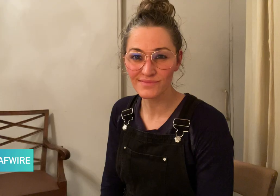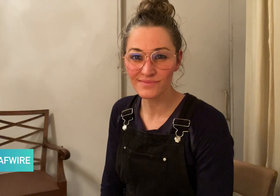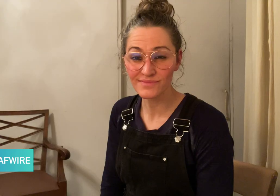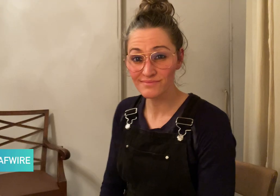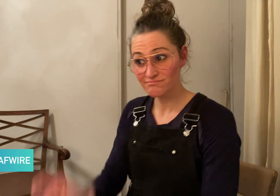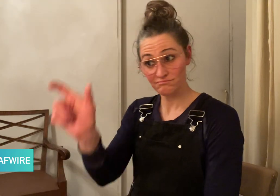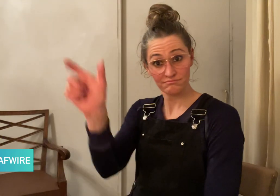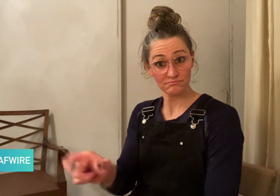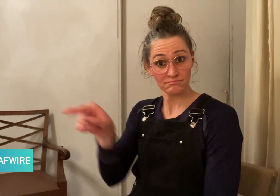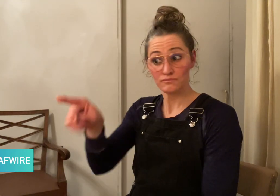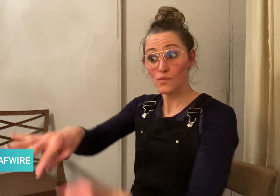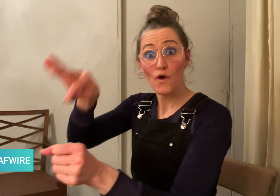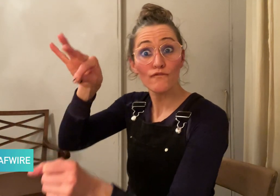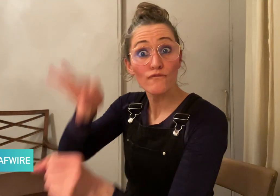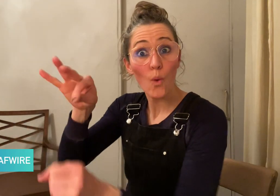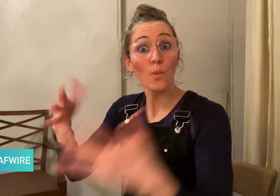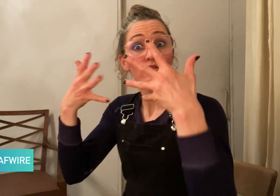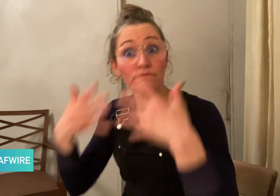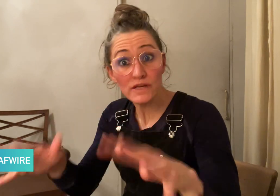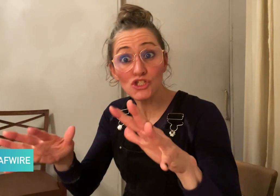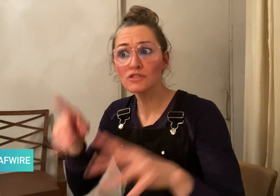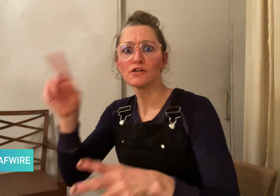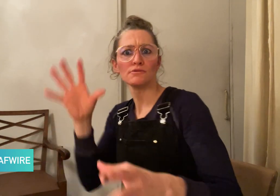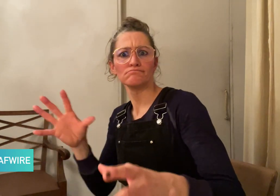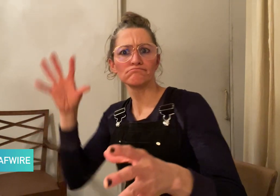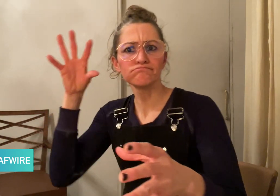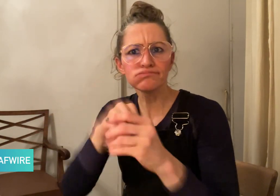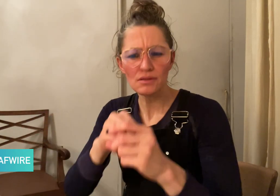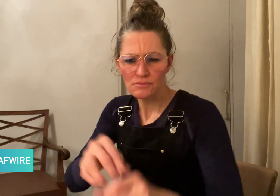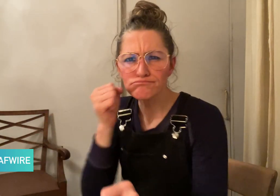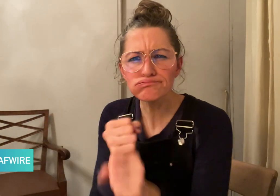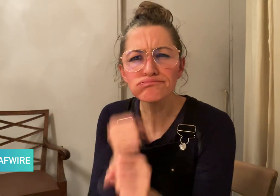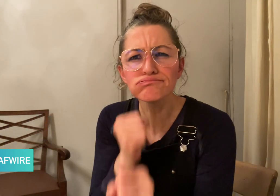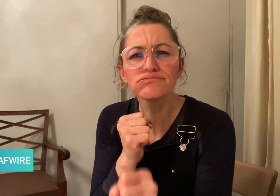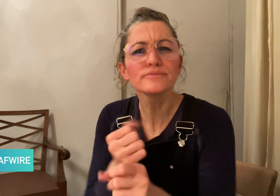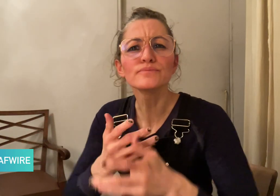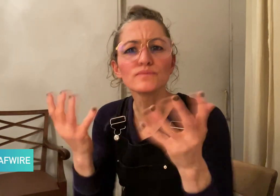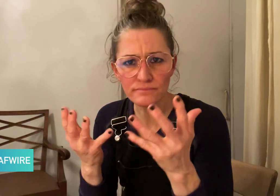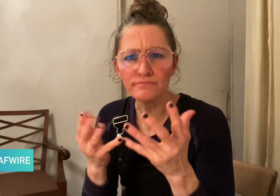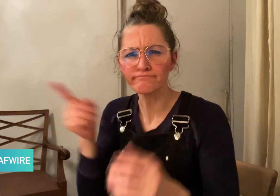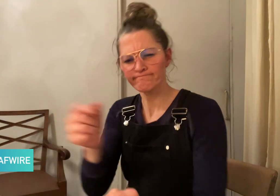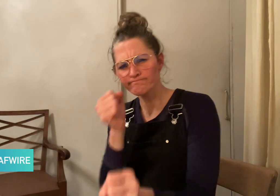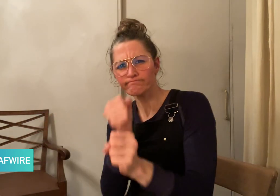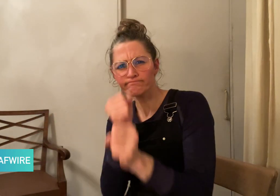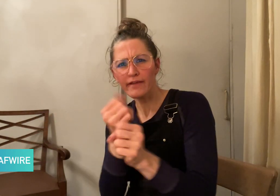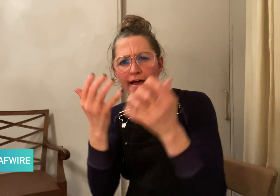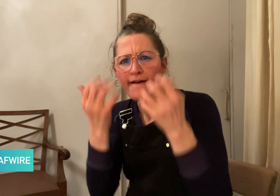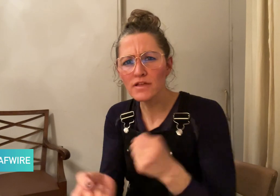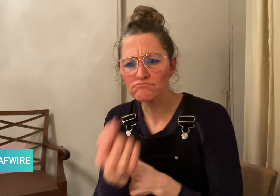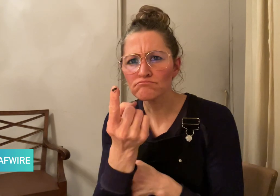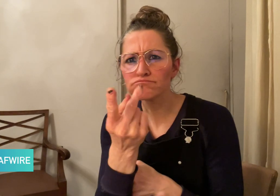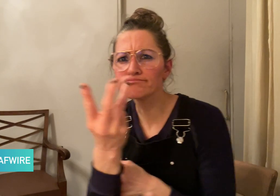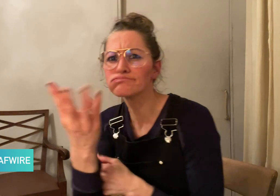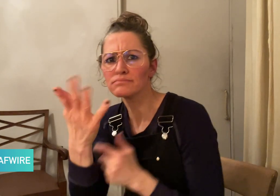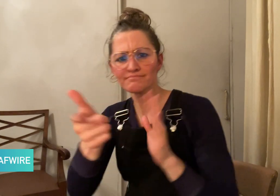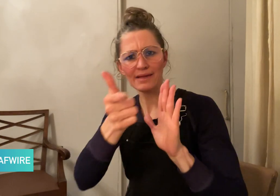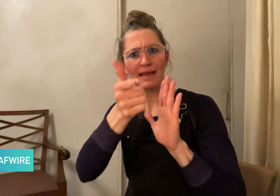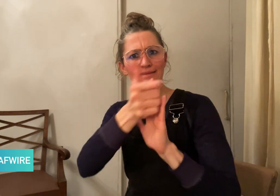Since being elected, Victor has worked on multiple legislative